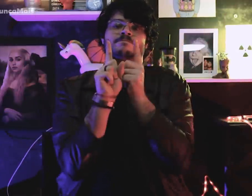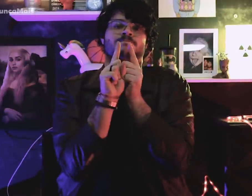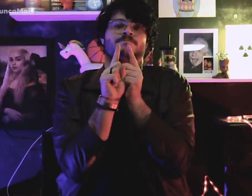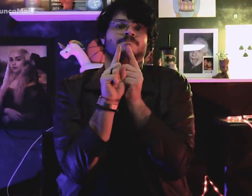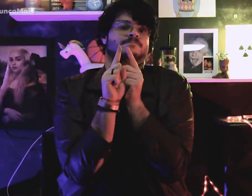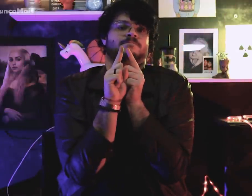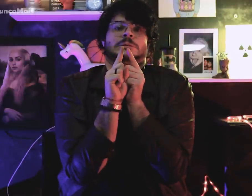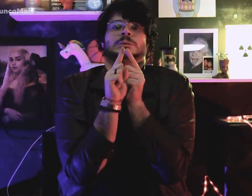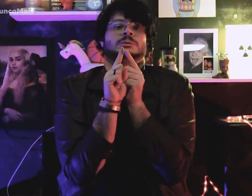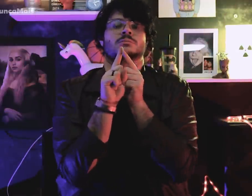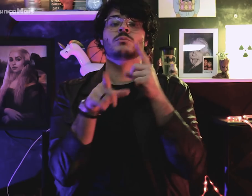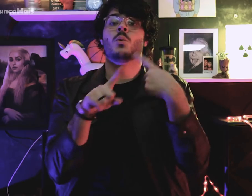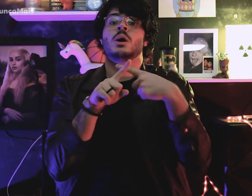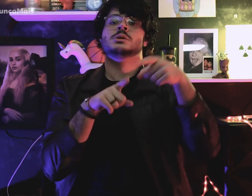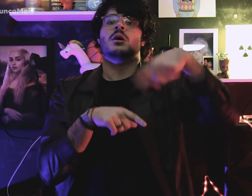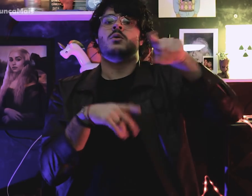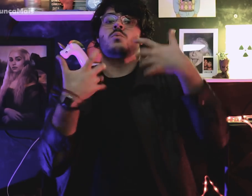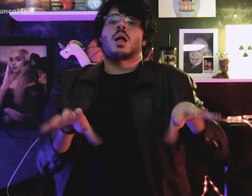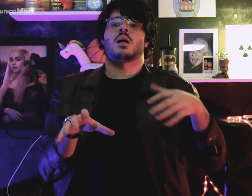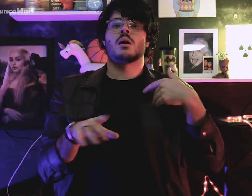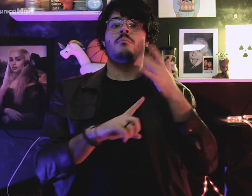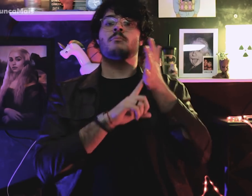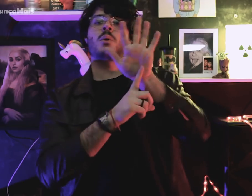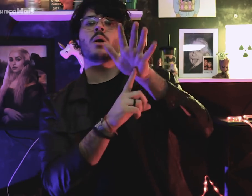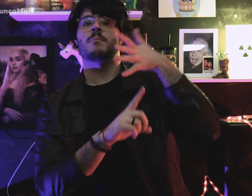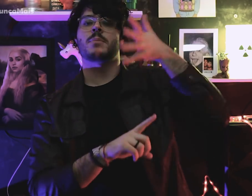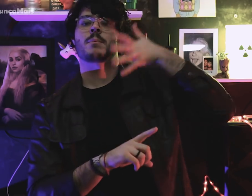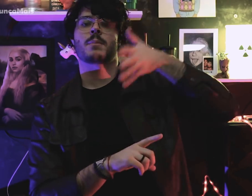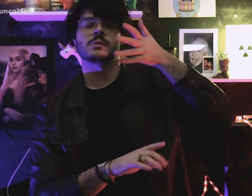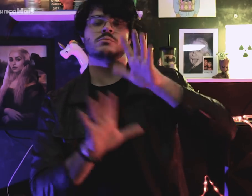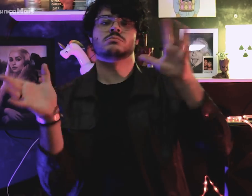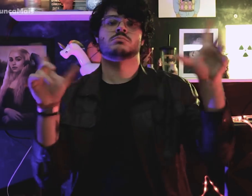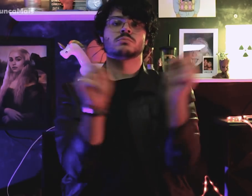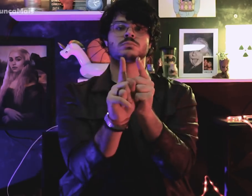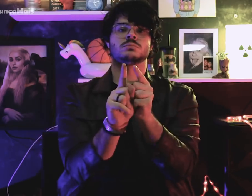e impedindo as discussões políticas dos candidatos.